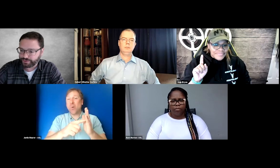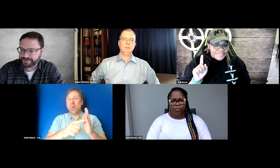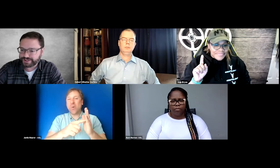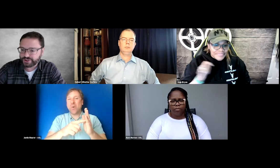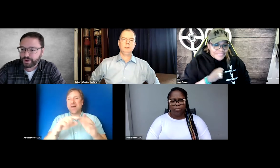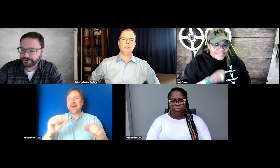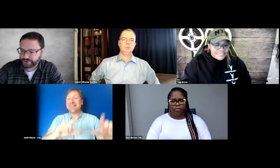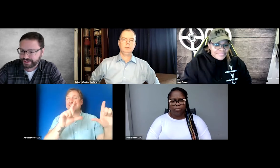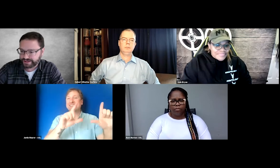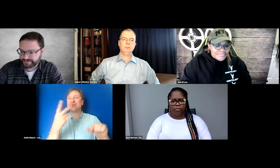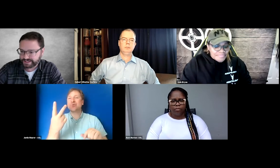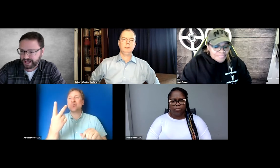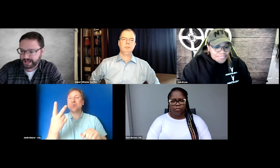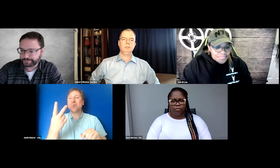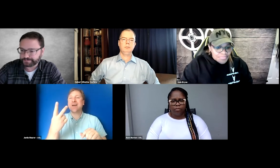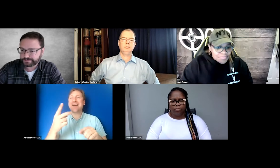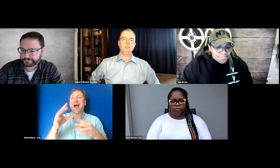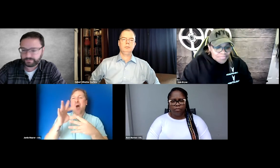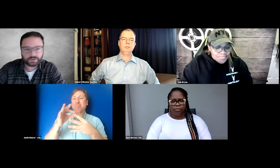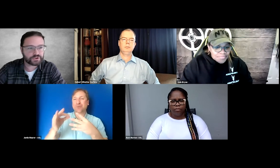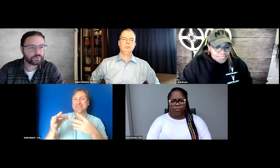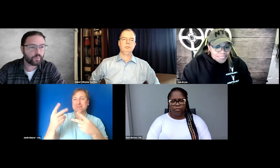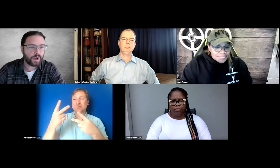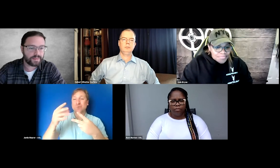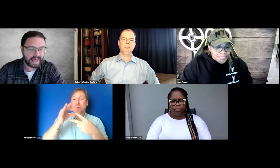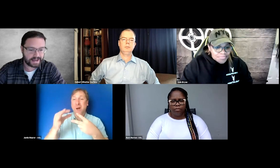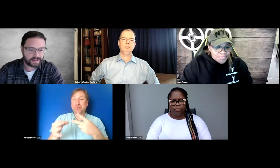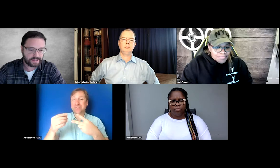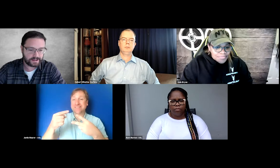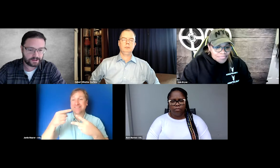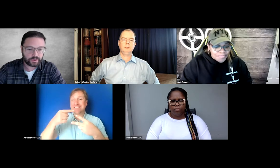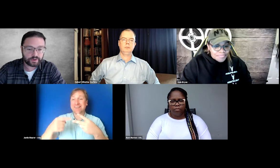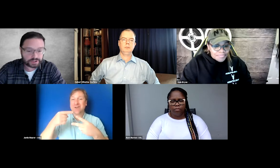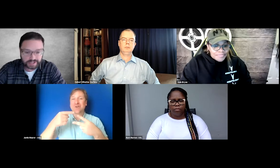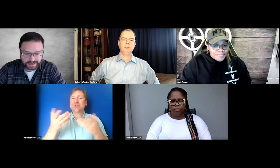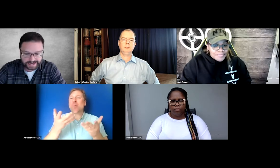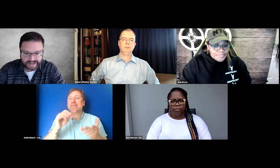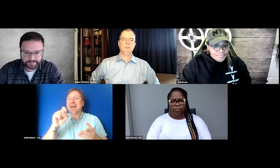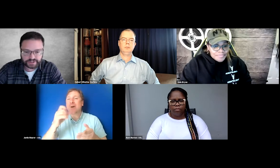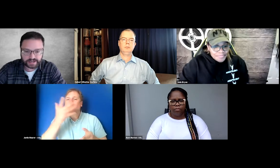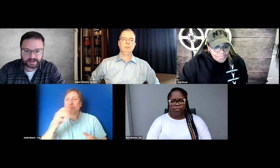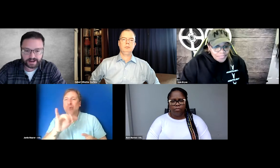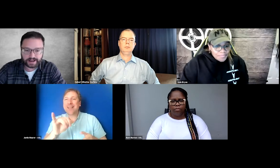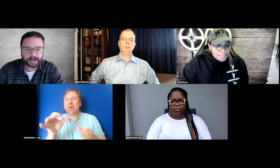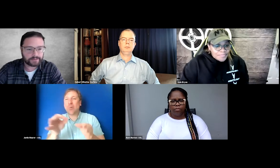these two alternatives to what that could have looked like in captioning.